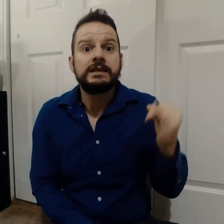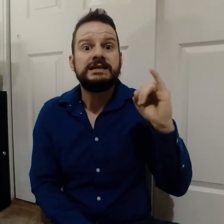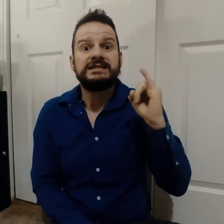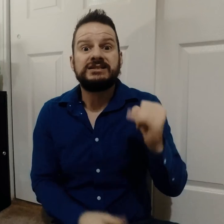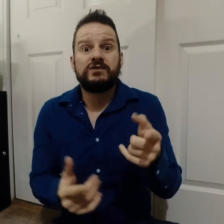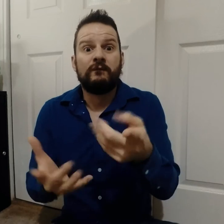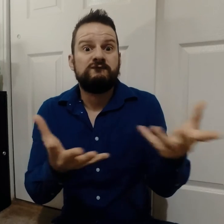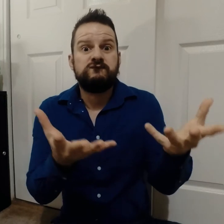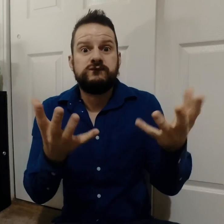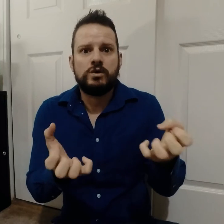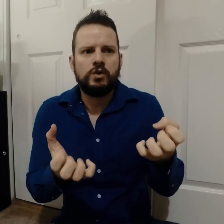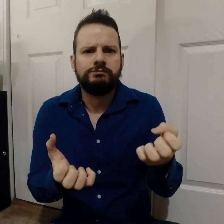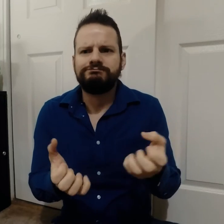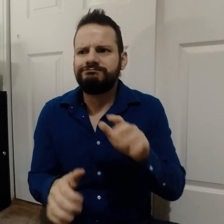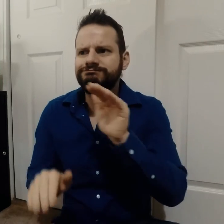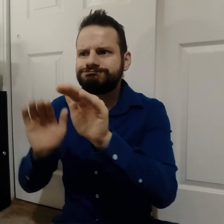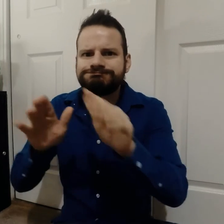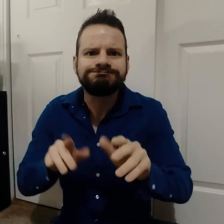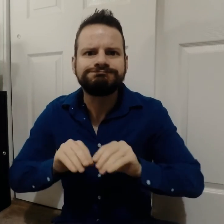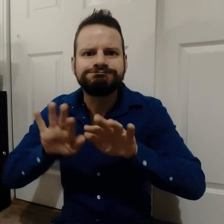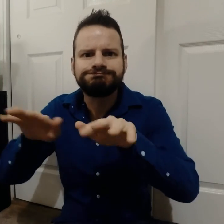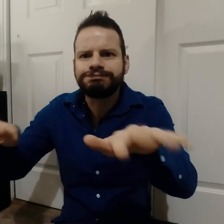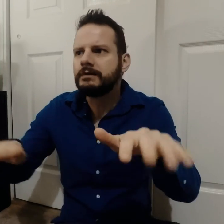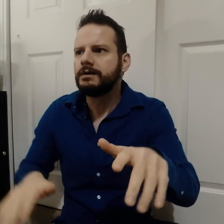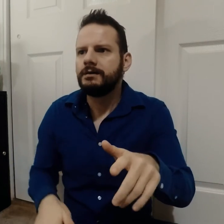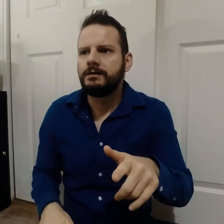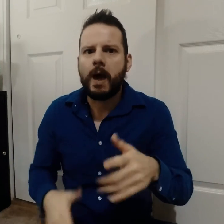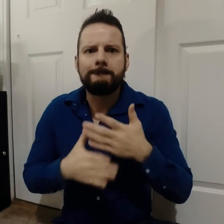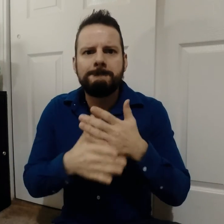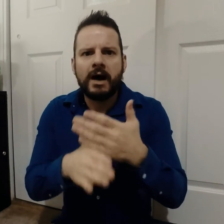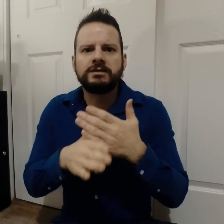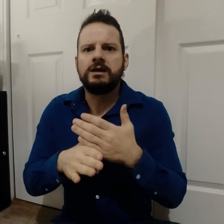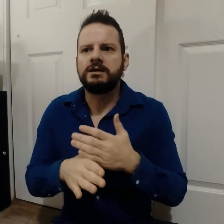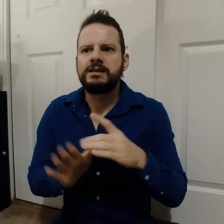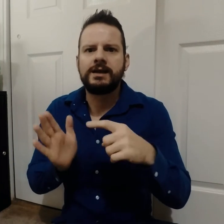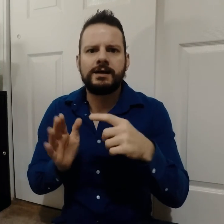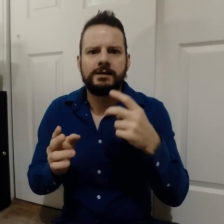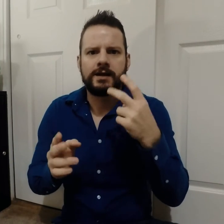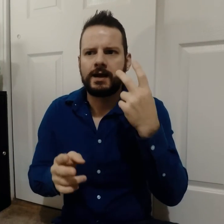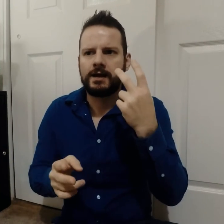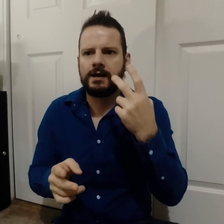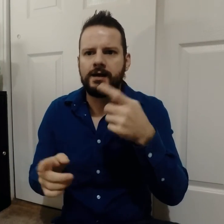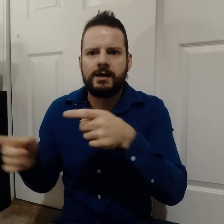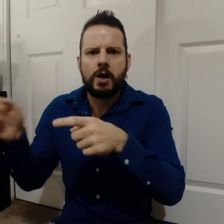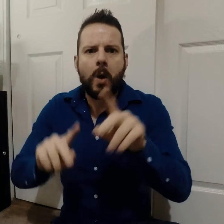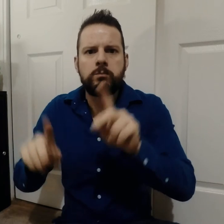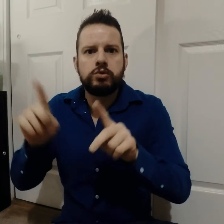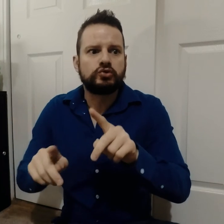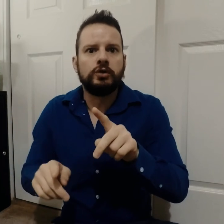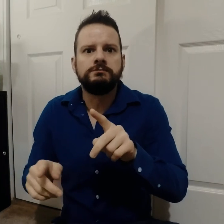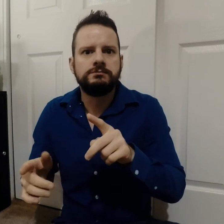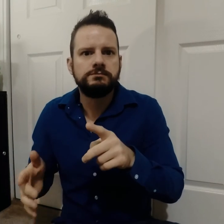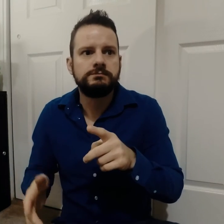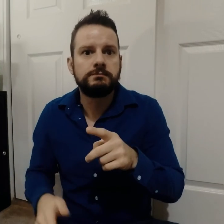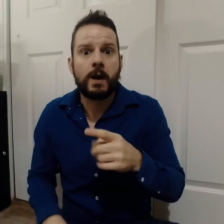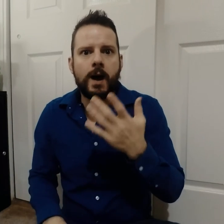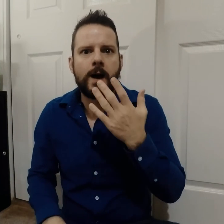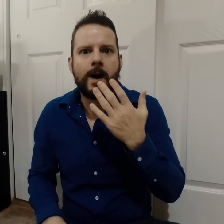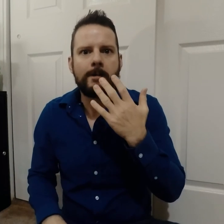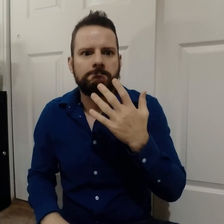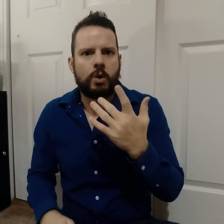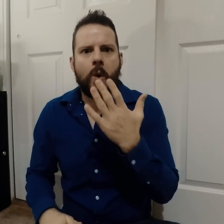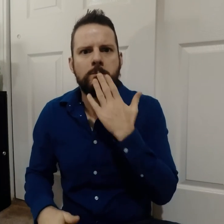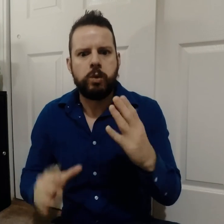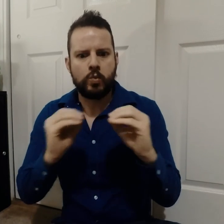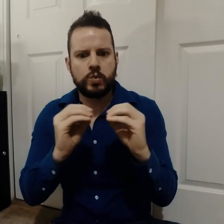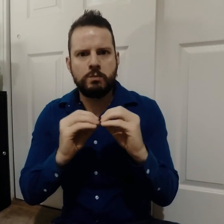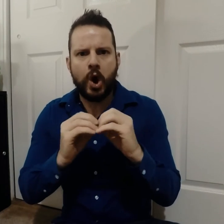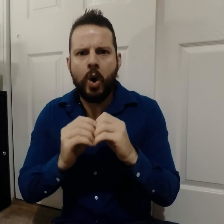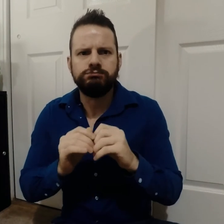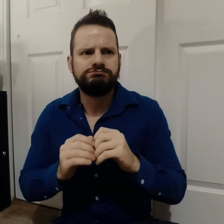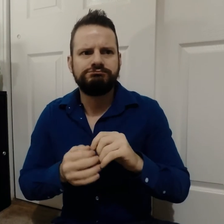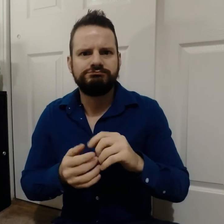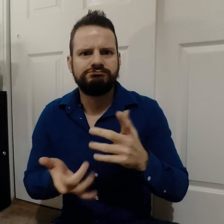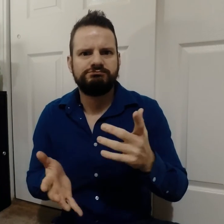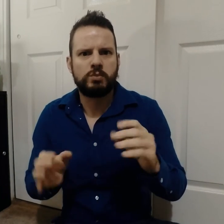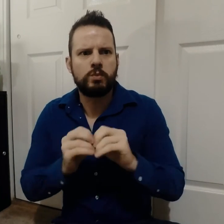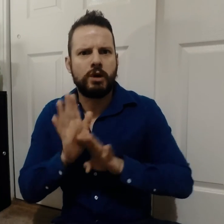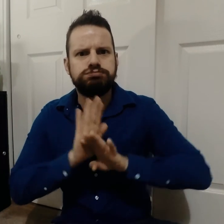If you want to distribute and share your videos and then increase good numbers of viewers,